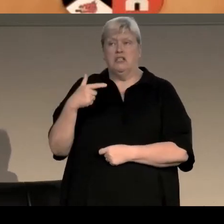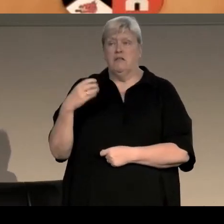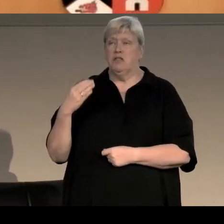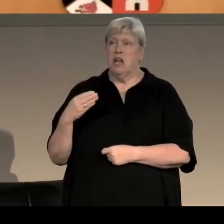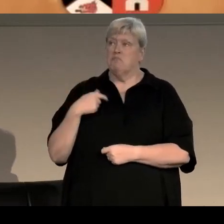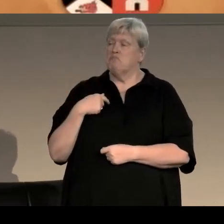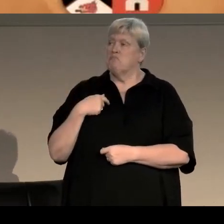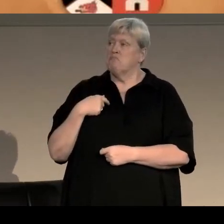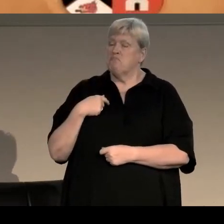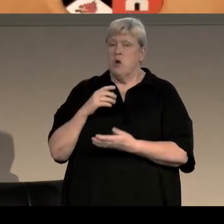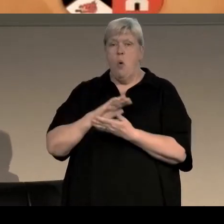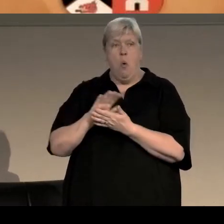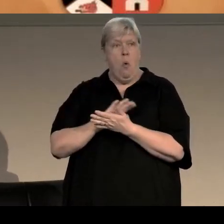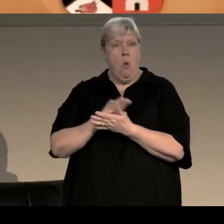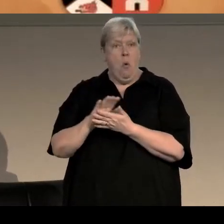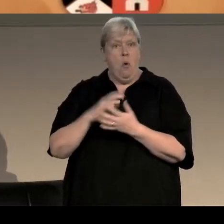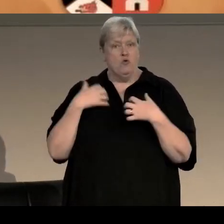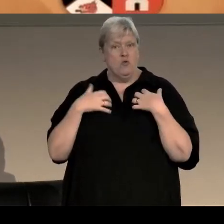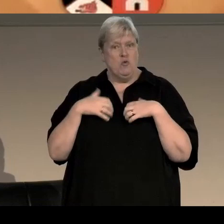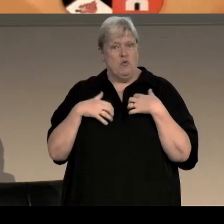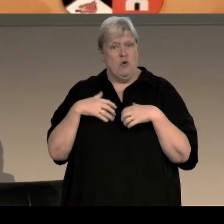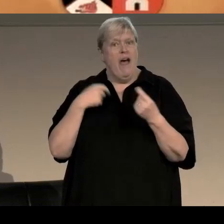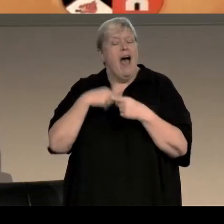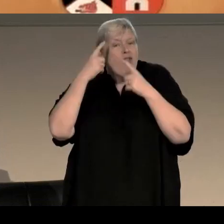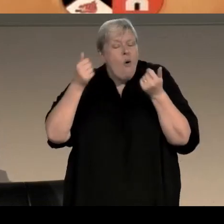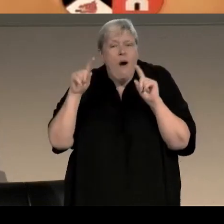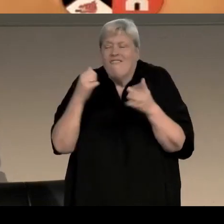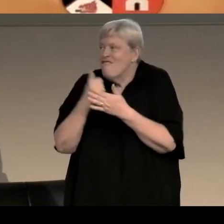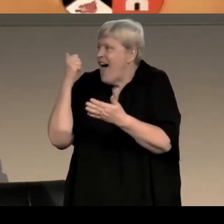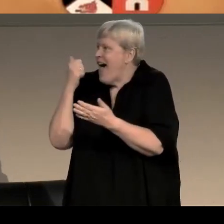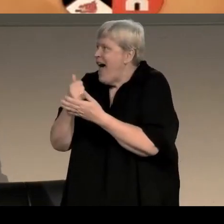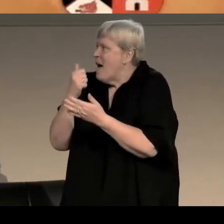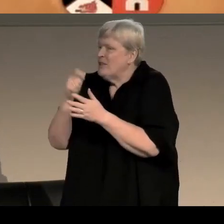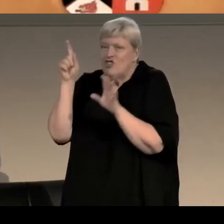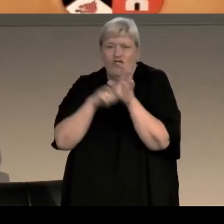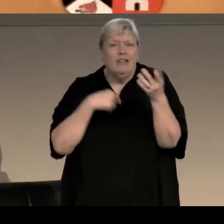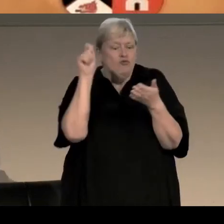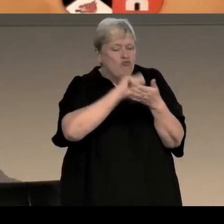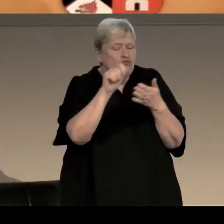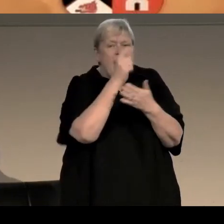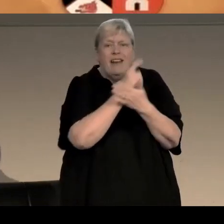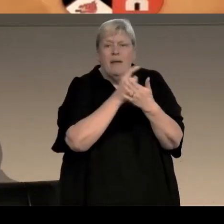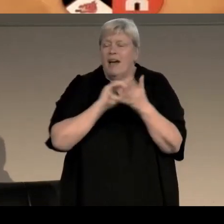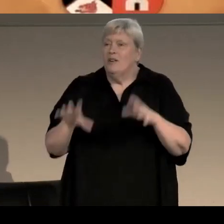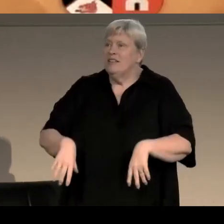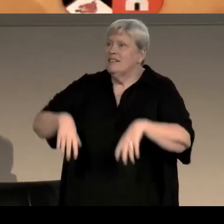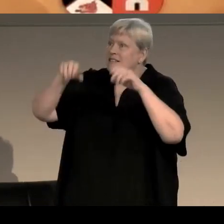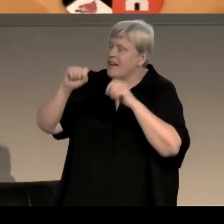and basically I rubbed my hands with glee. 'Cause it is a fabulous year to write about. It starts with the winter of discontent,